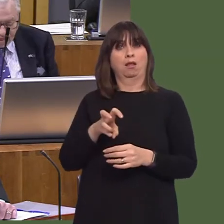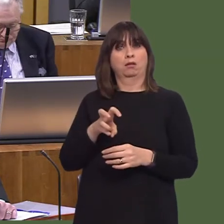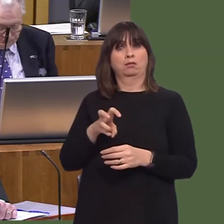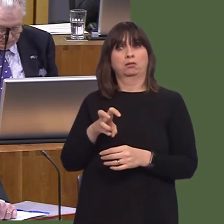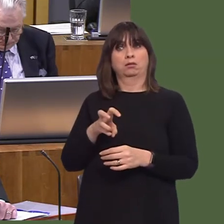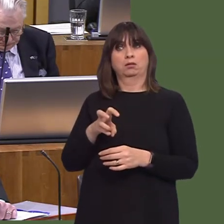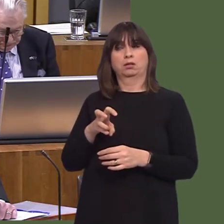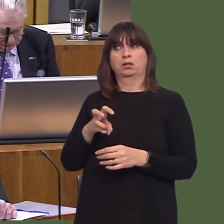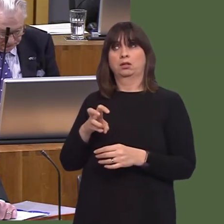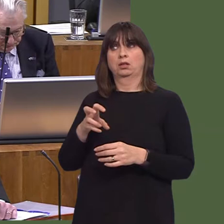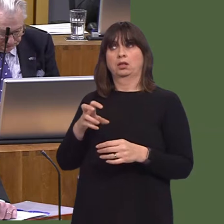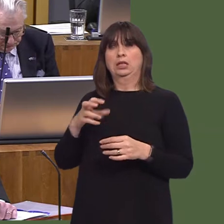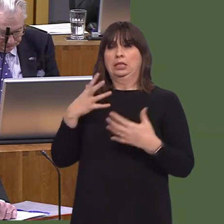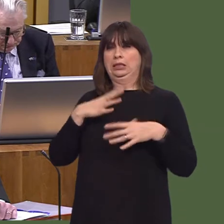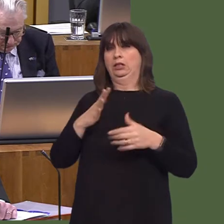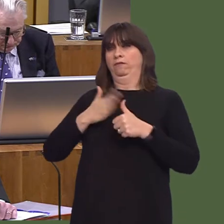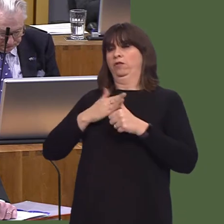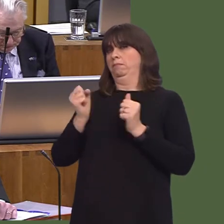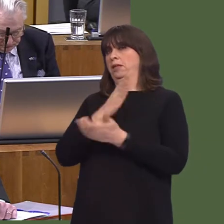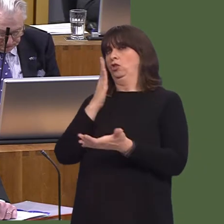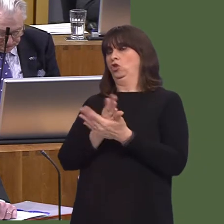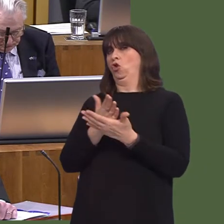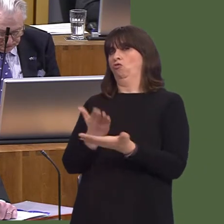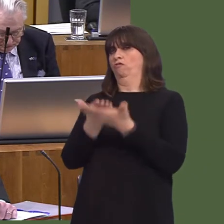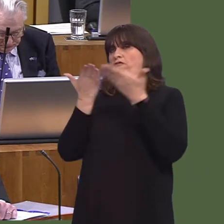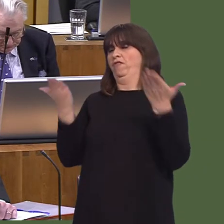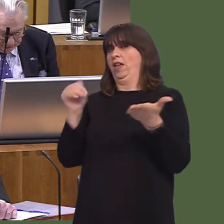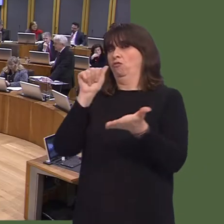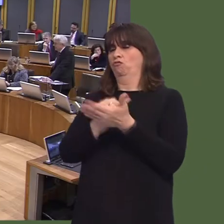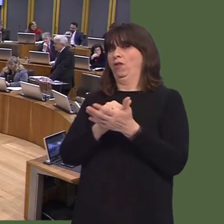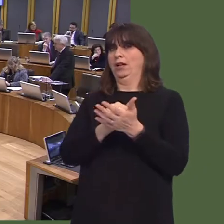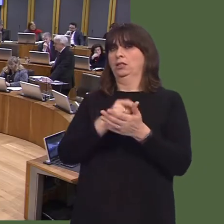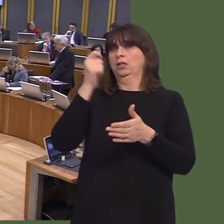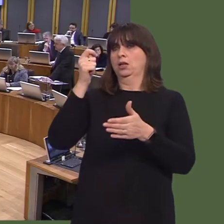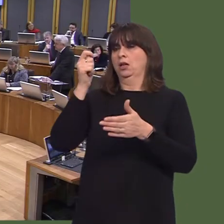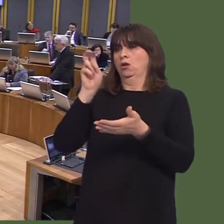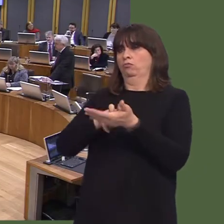it creates?' The answer to that is 'yes'.